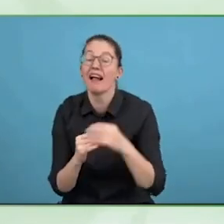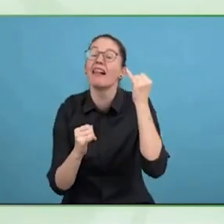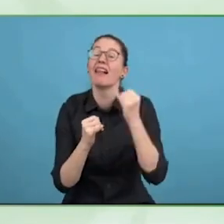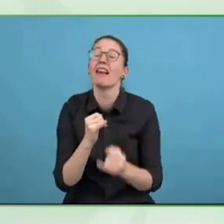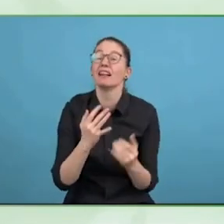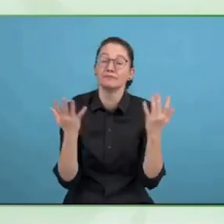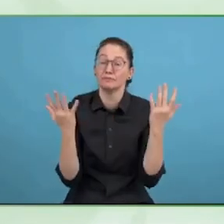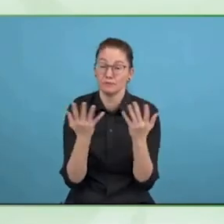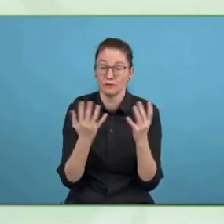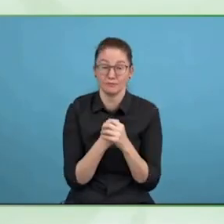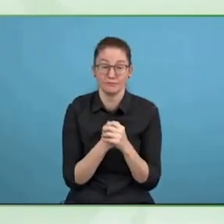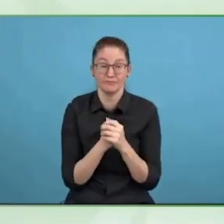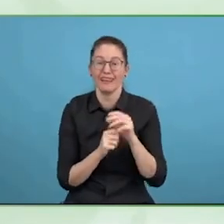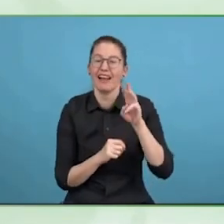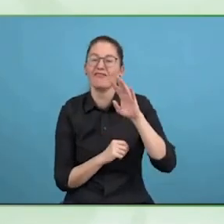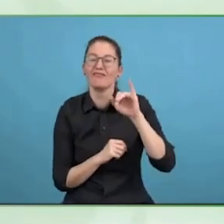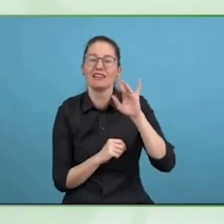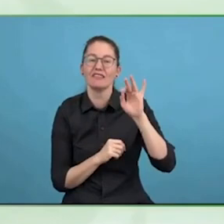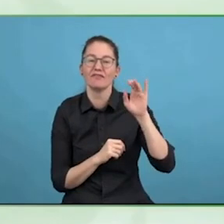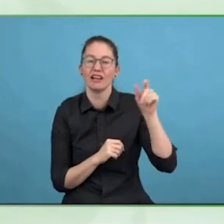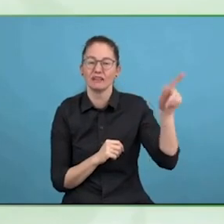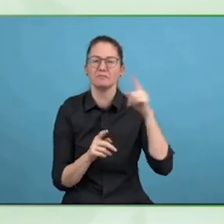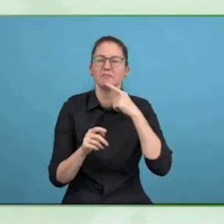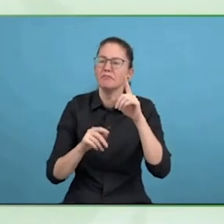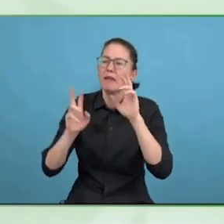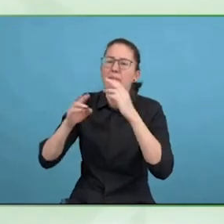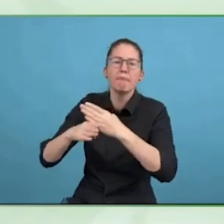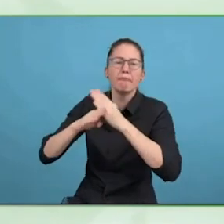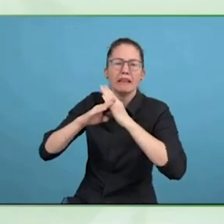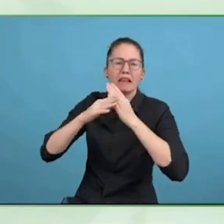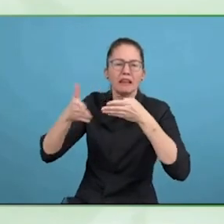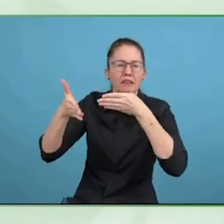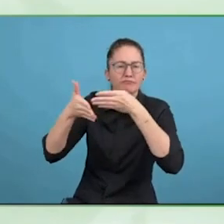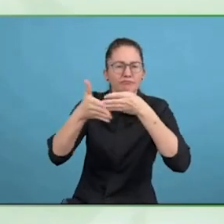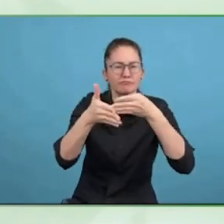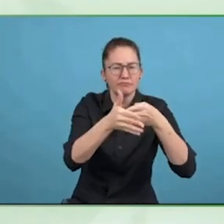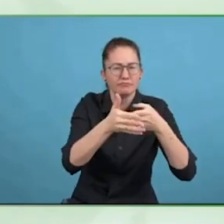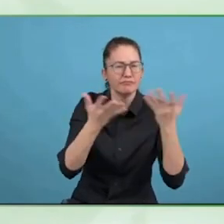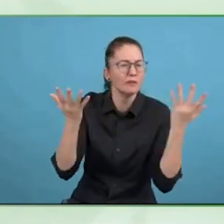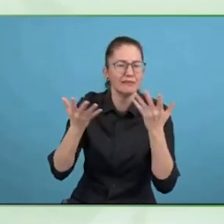happen, and we must know that accessibility is a fundamental human right.